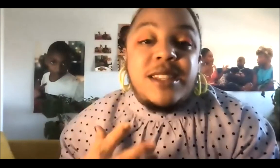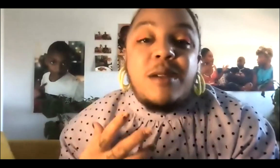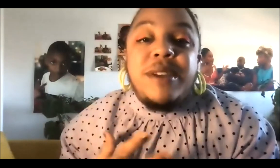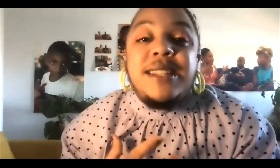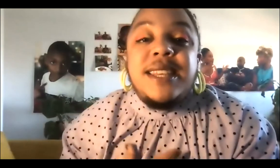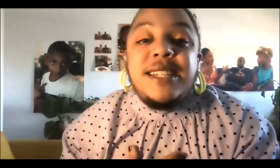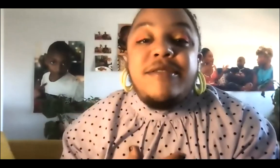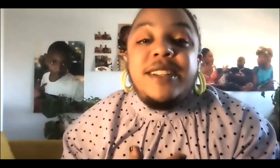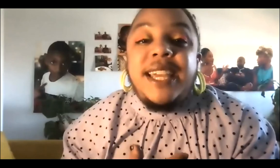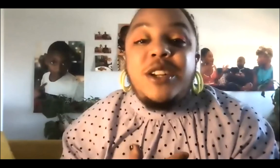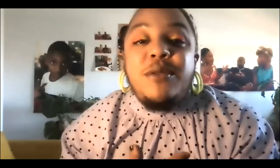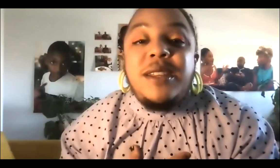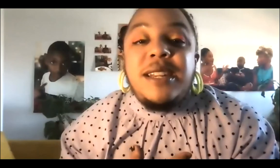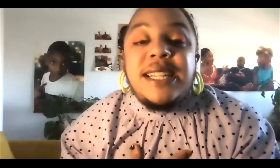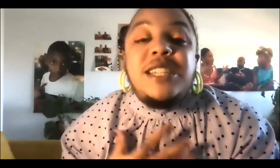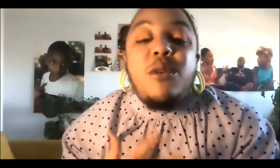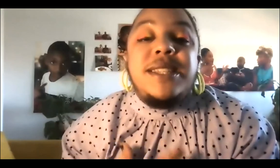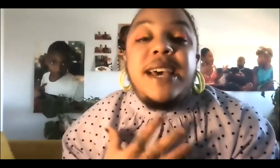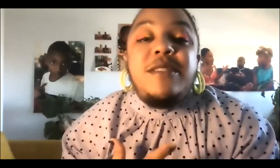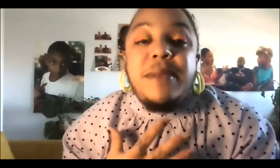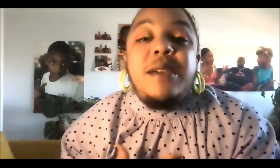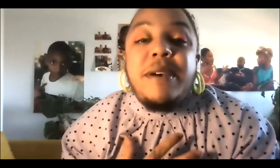ways that our brains think differently and know that it doesn't always have to be